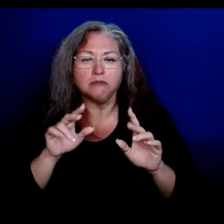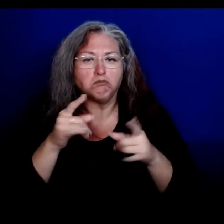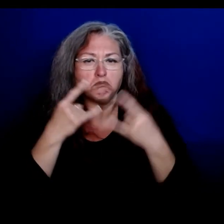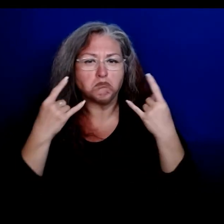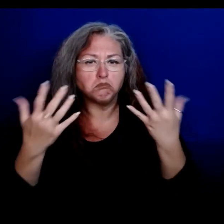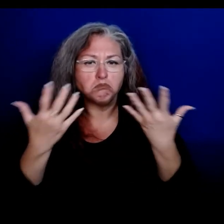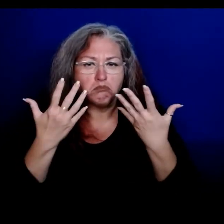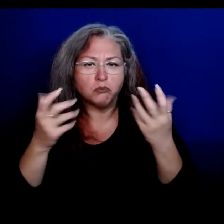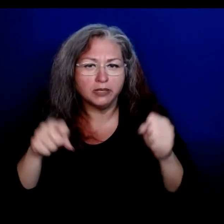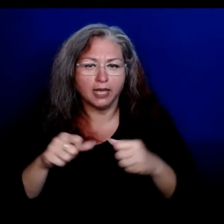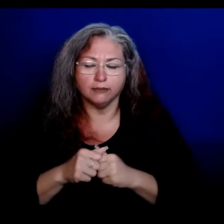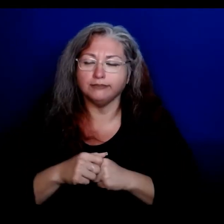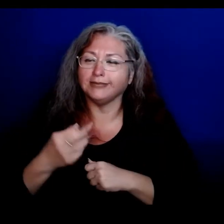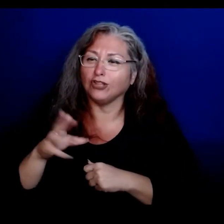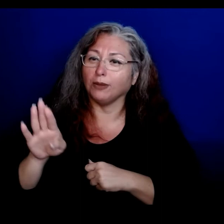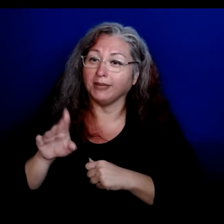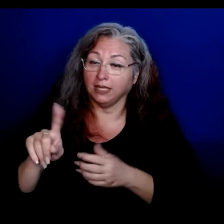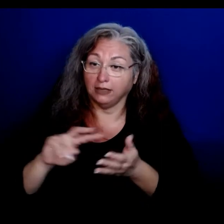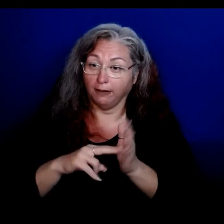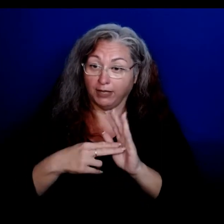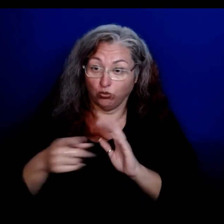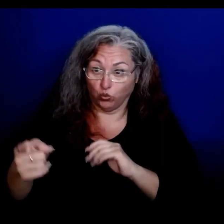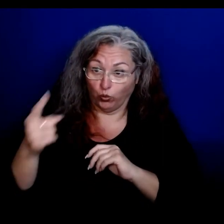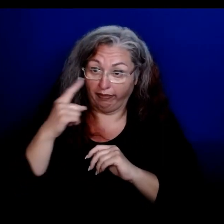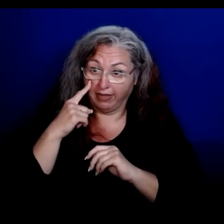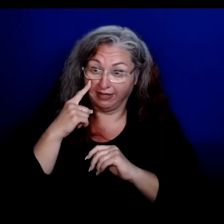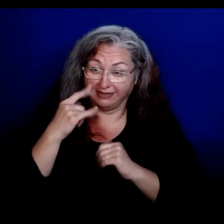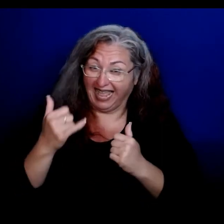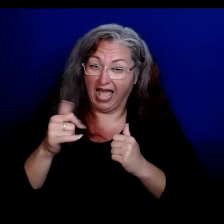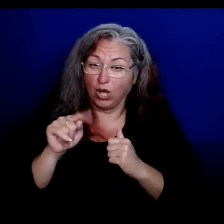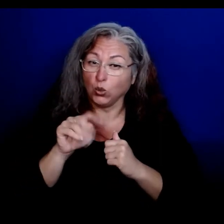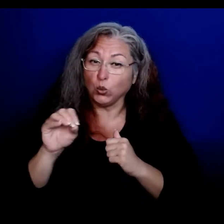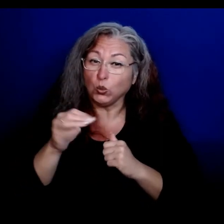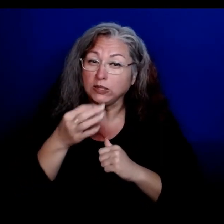Dr B, does that mean you think it’s too early to lift the mask mandate?